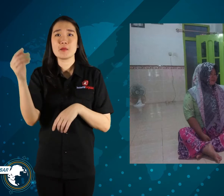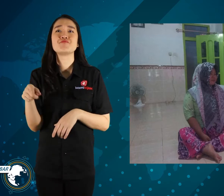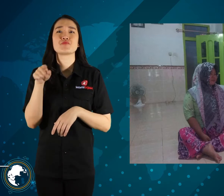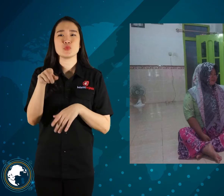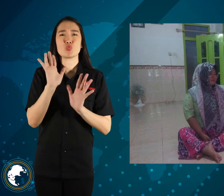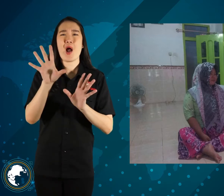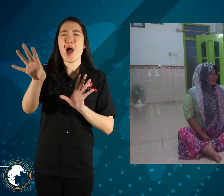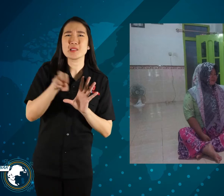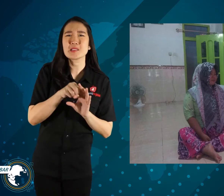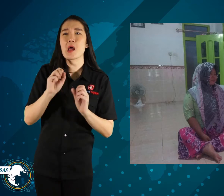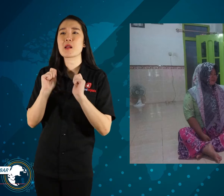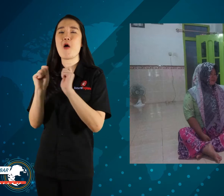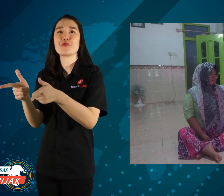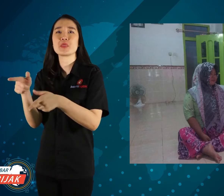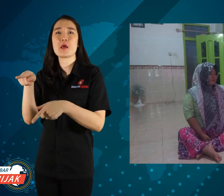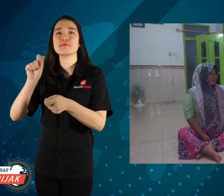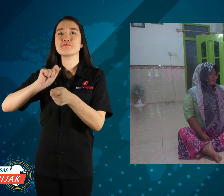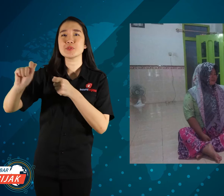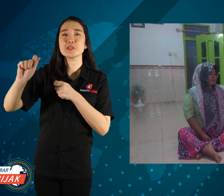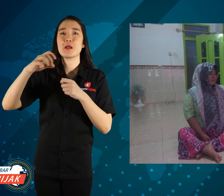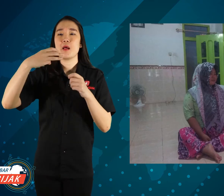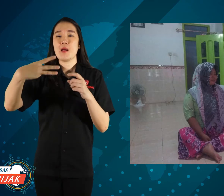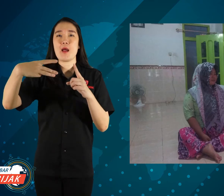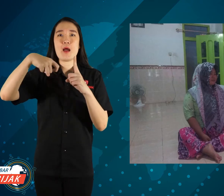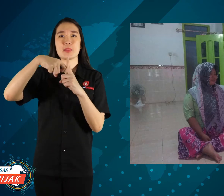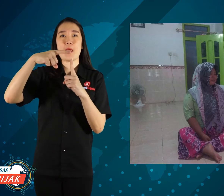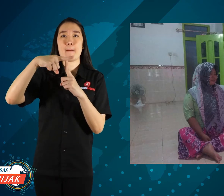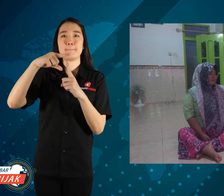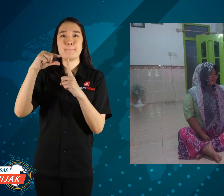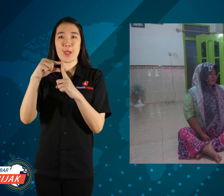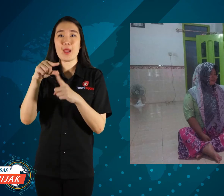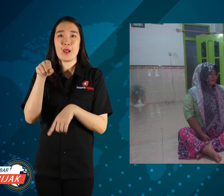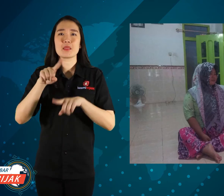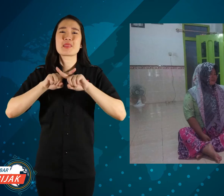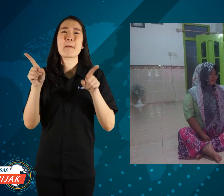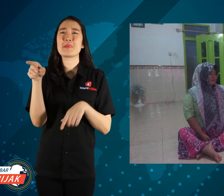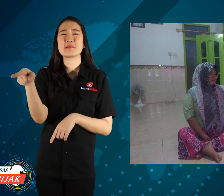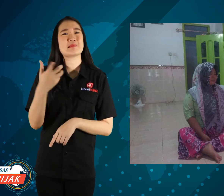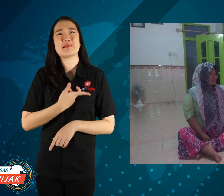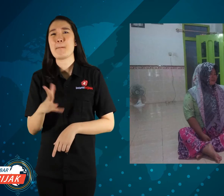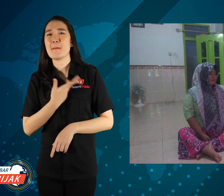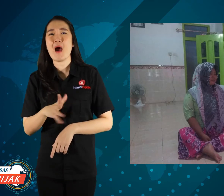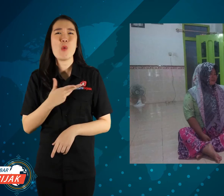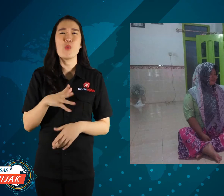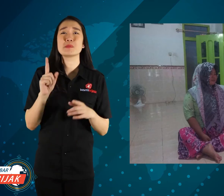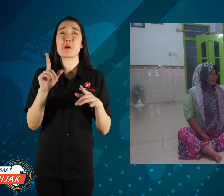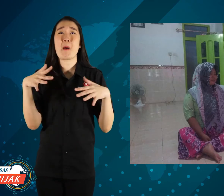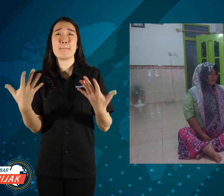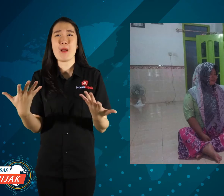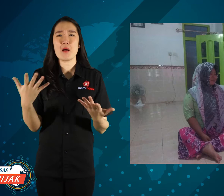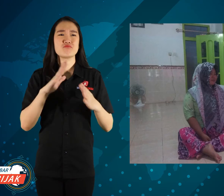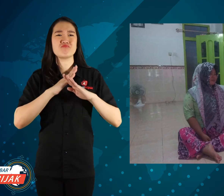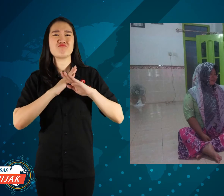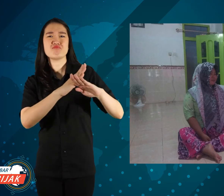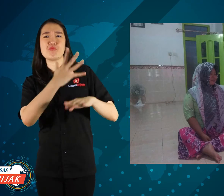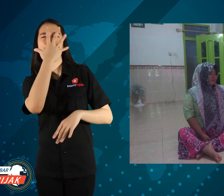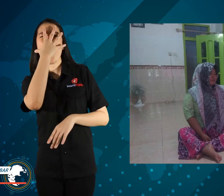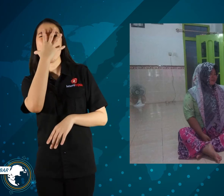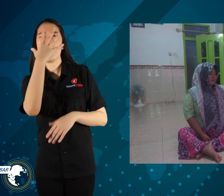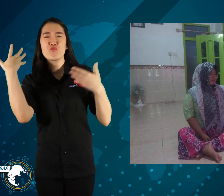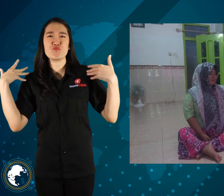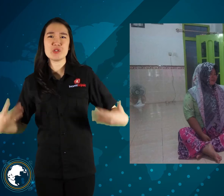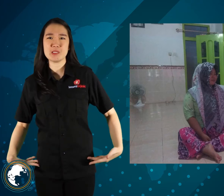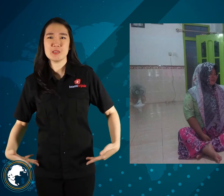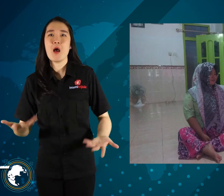Mother has invited Dilah to register to make an e-KTP but Dilah didn't want to and refused because she was ashamed of her physique,